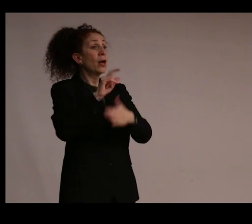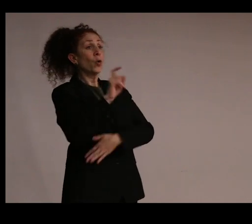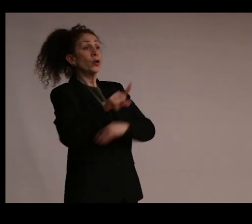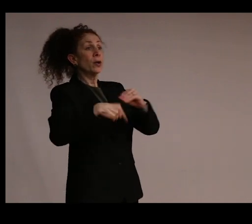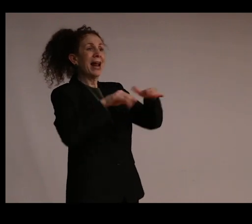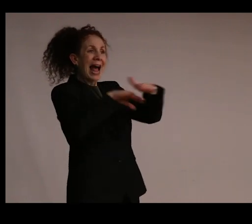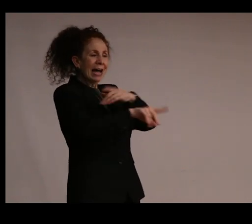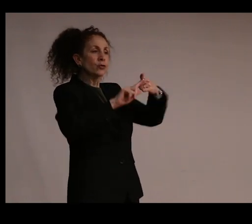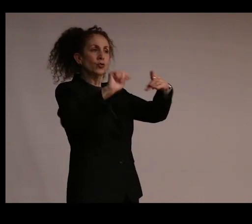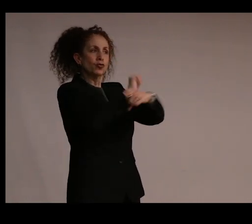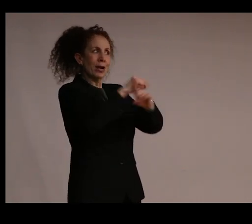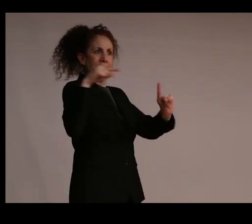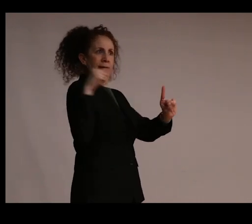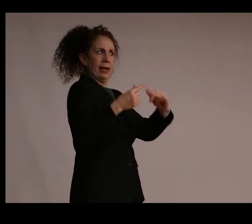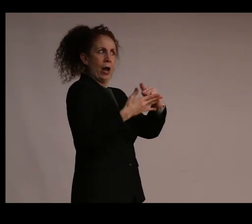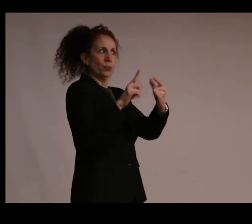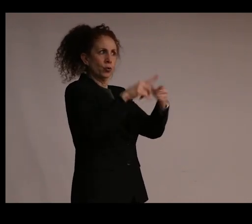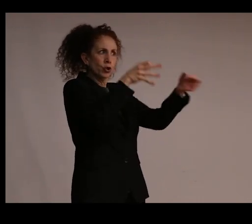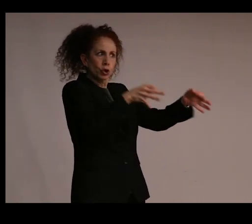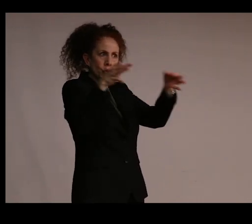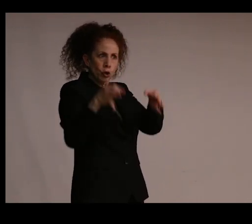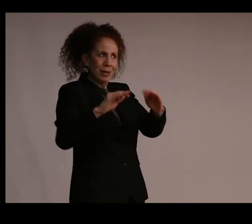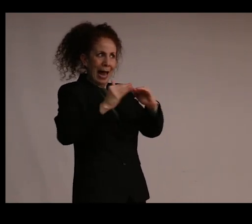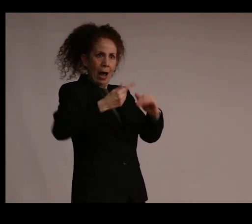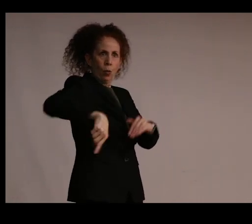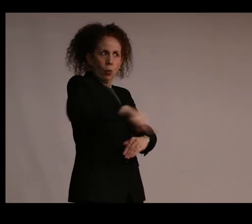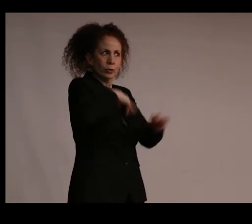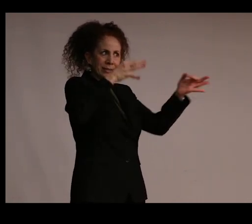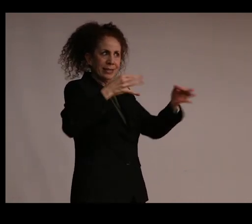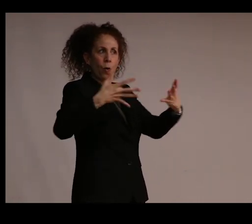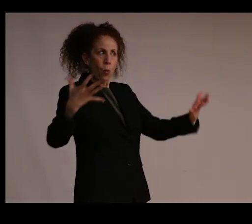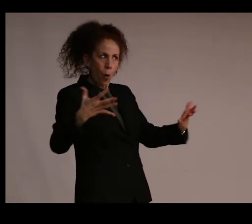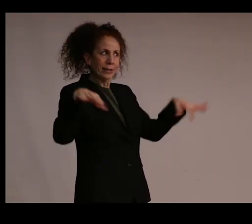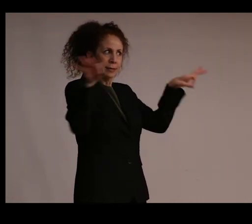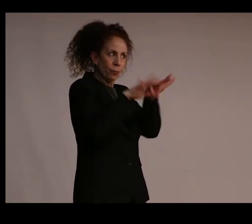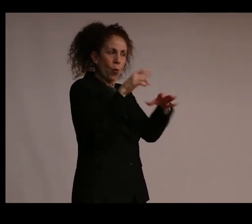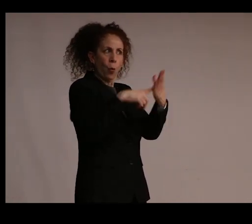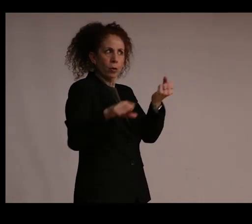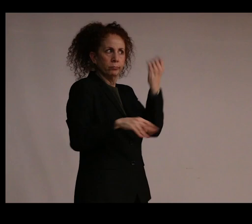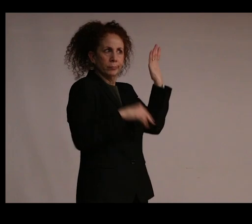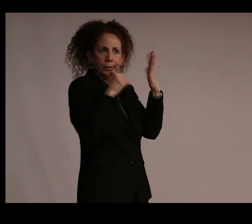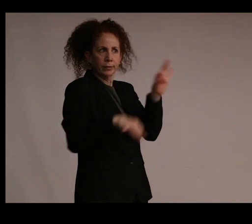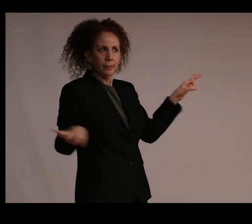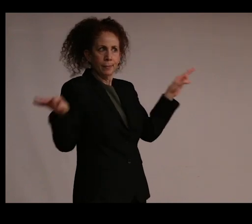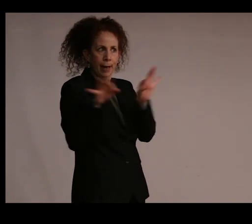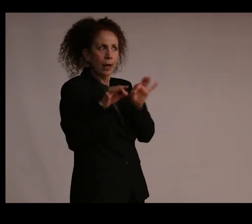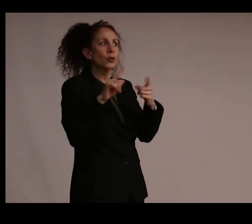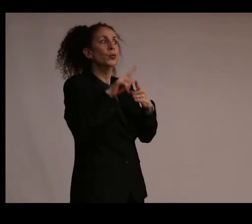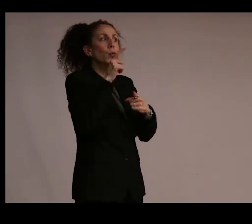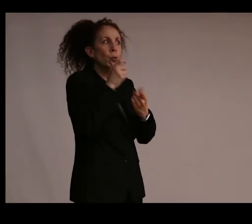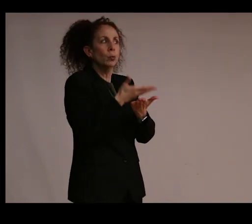to training helps to determine the way that we decide what does matter and what doesn't matter and to whom.